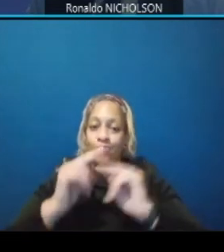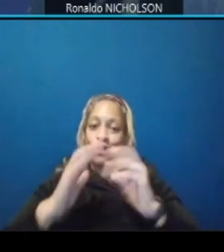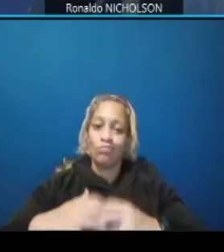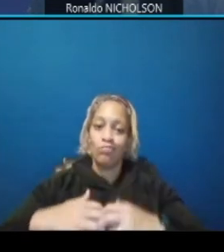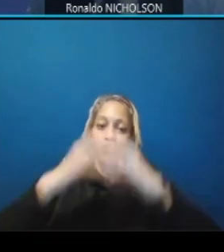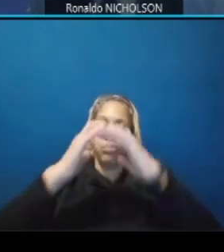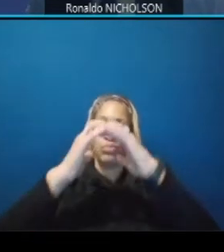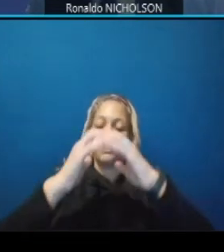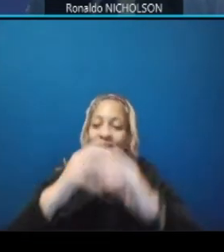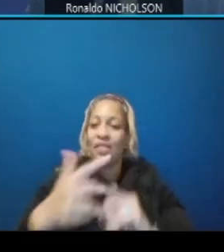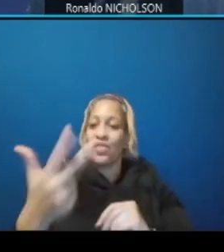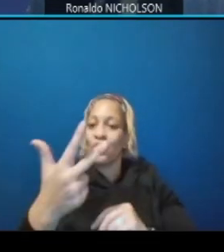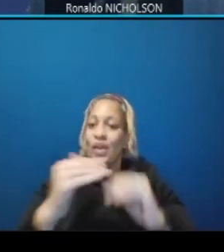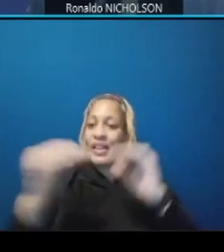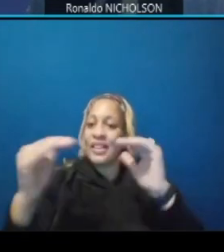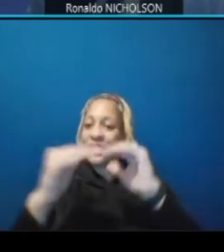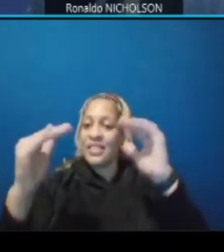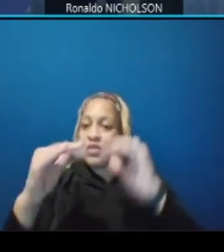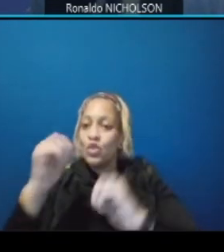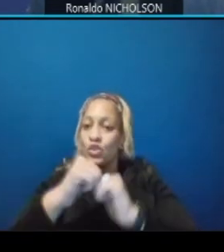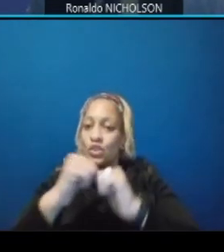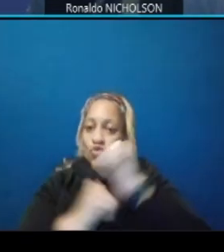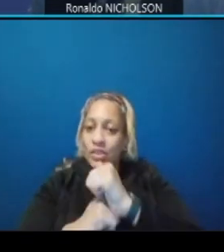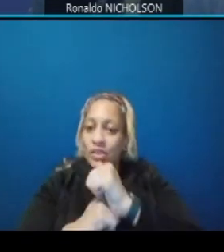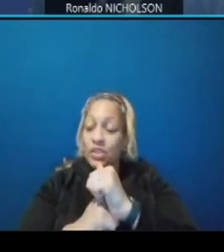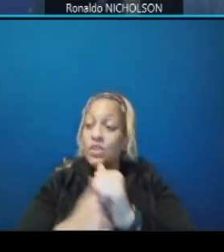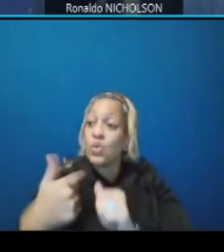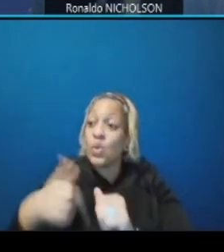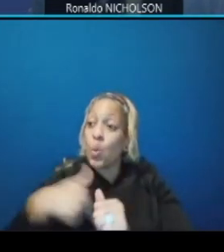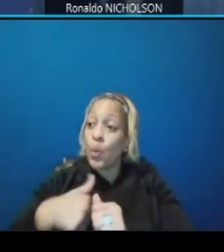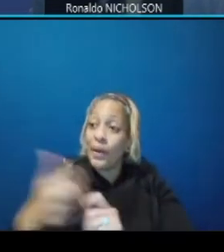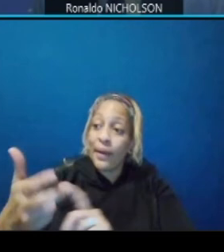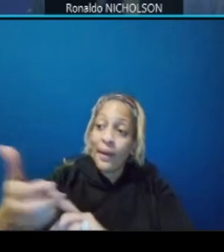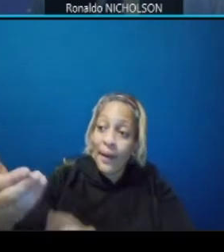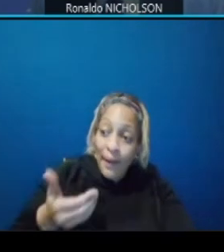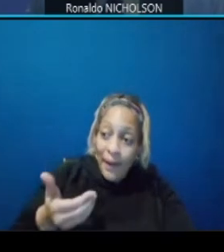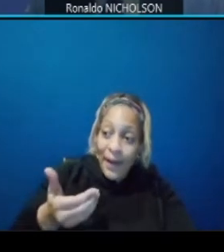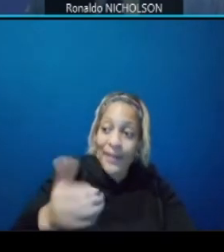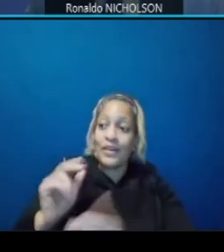once we get a contractor on board we will provide that information to the community